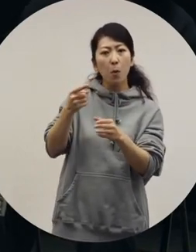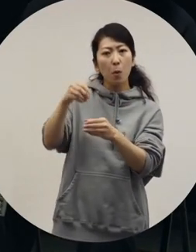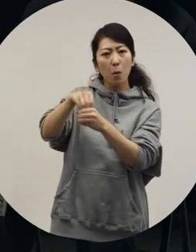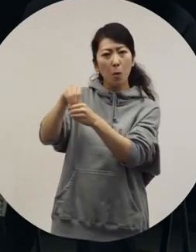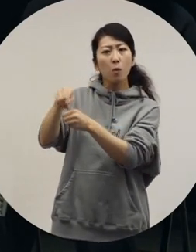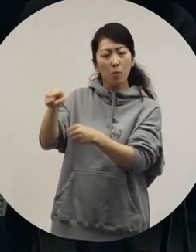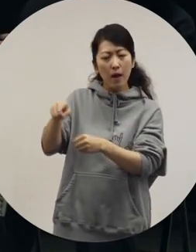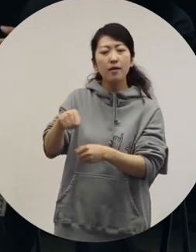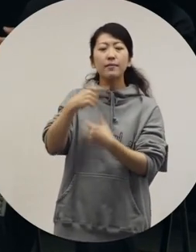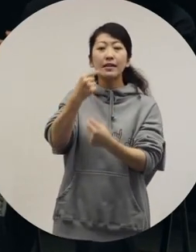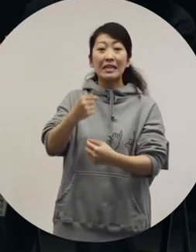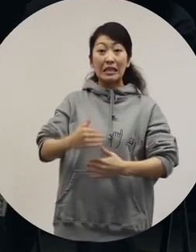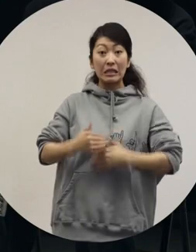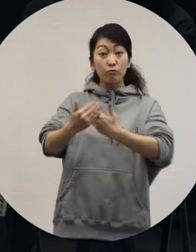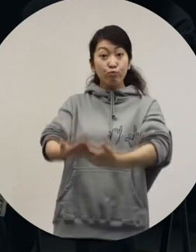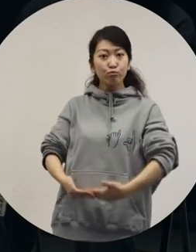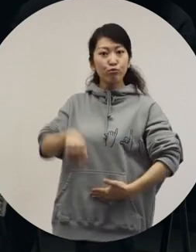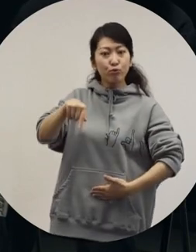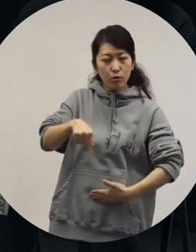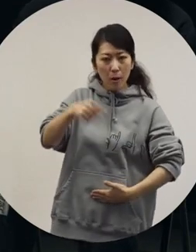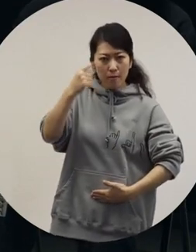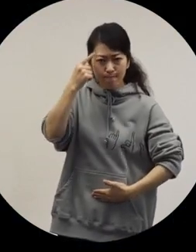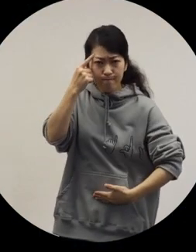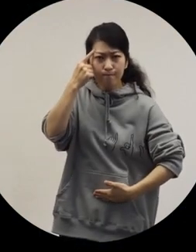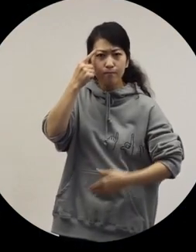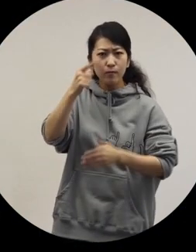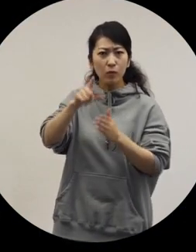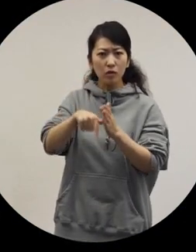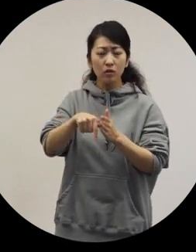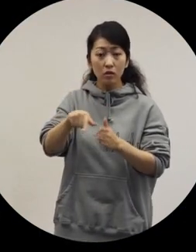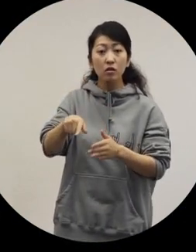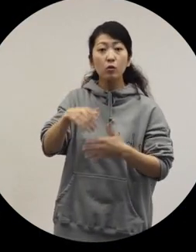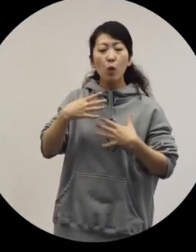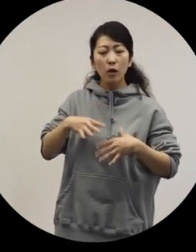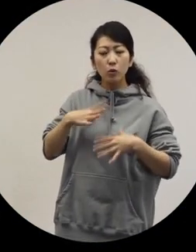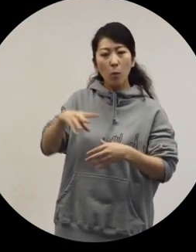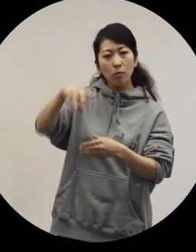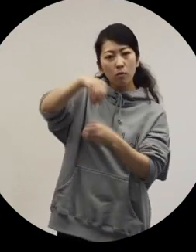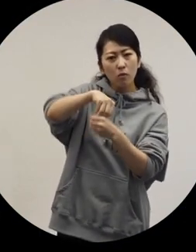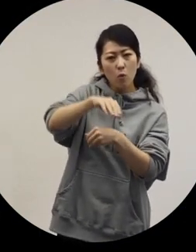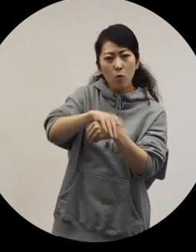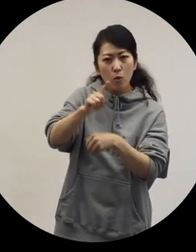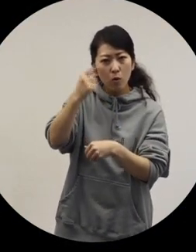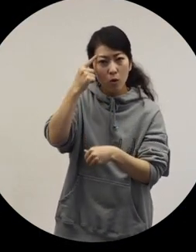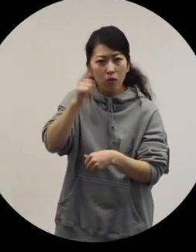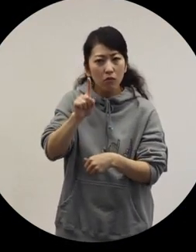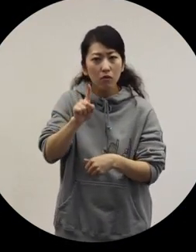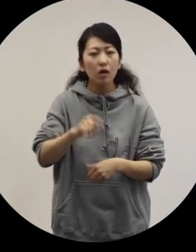designing it for pregnant women. How did you combine that with fashion? [Shin] Well,